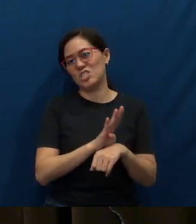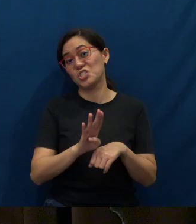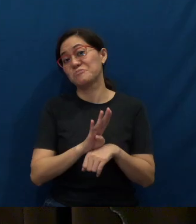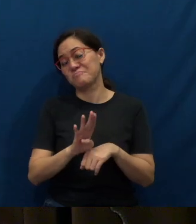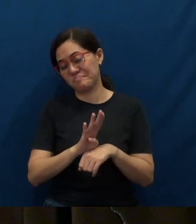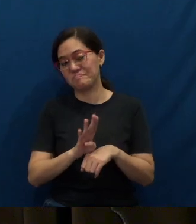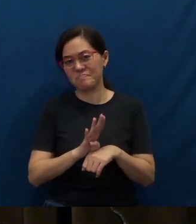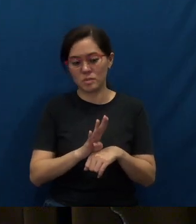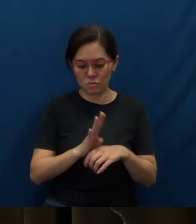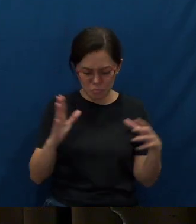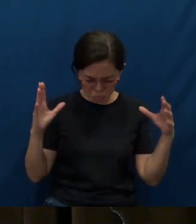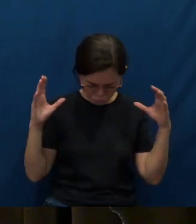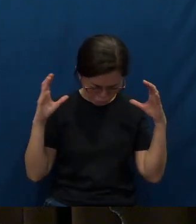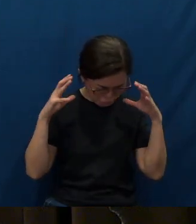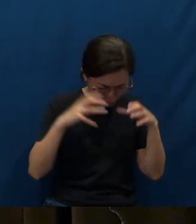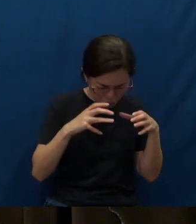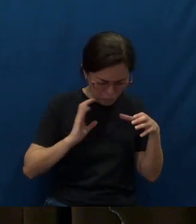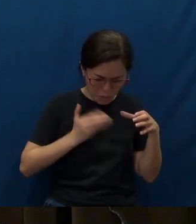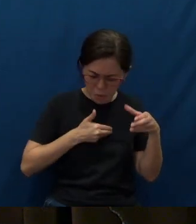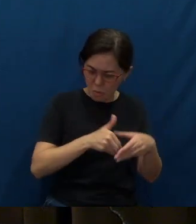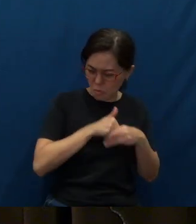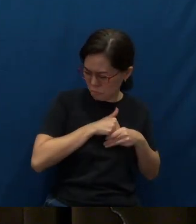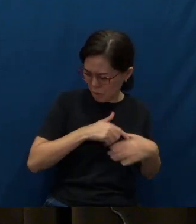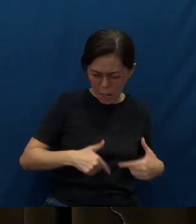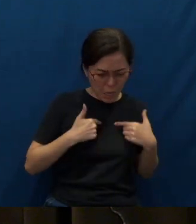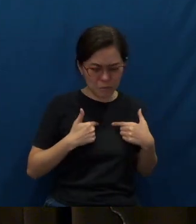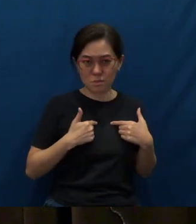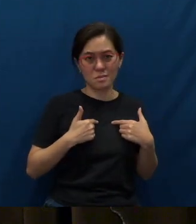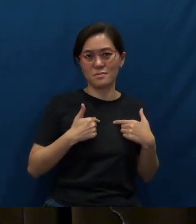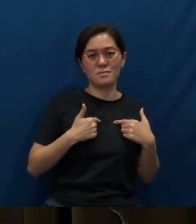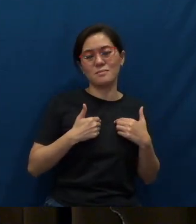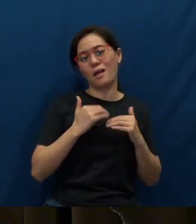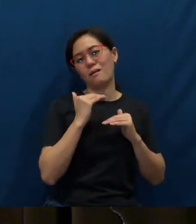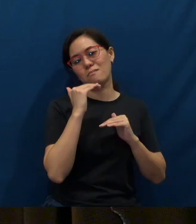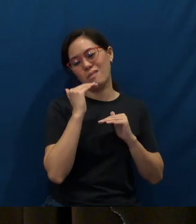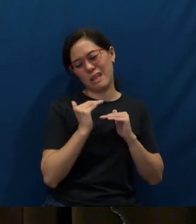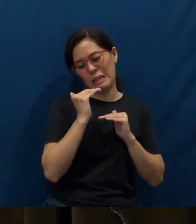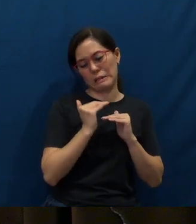too preoccupied with our own lives, with very little time, very little energy